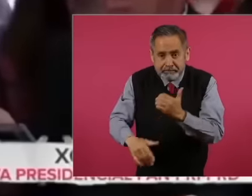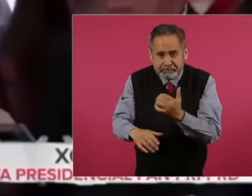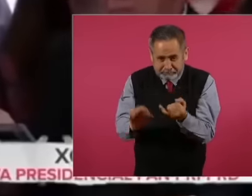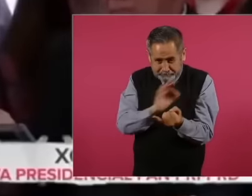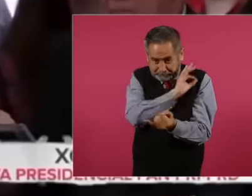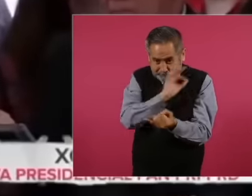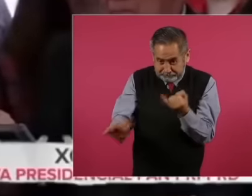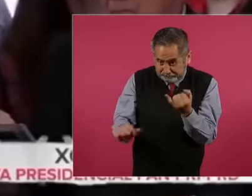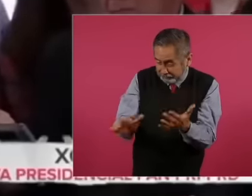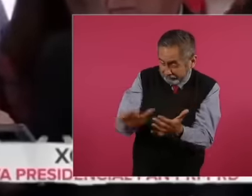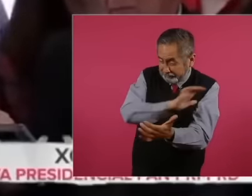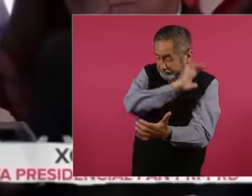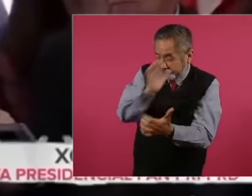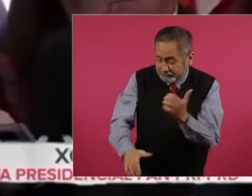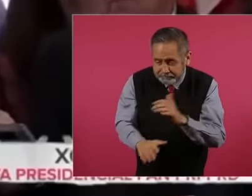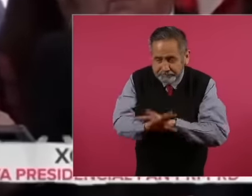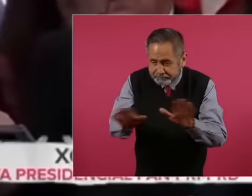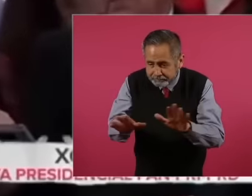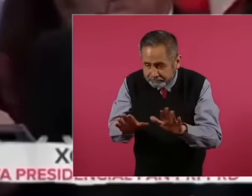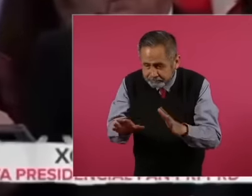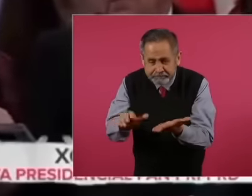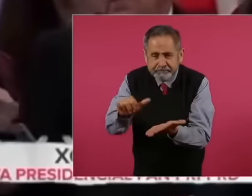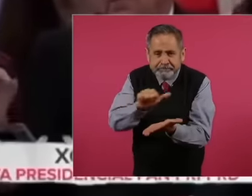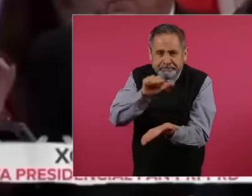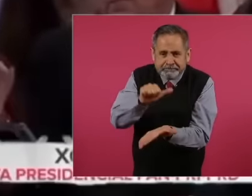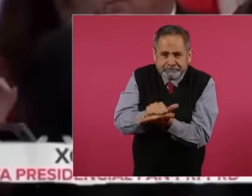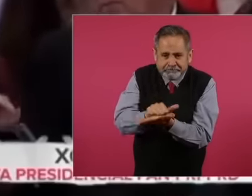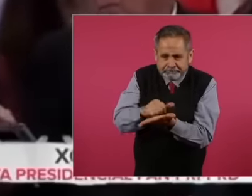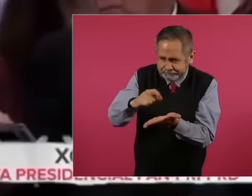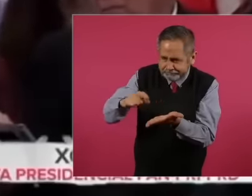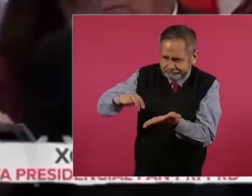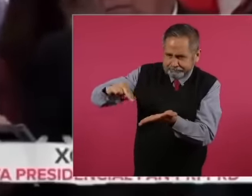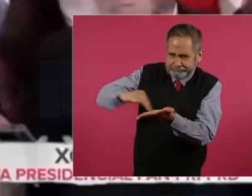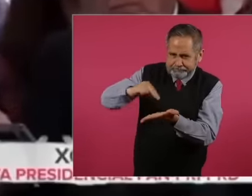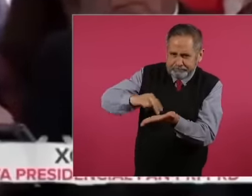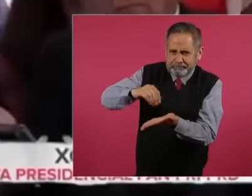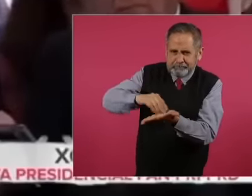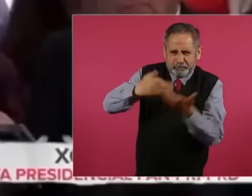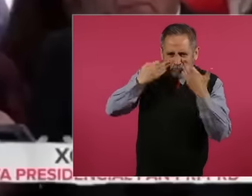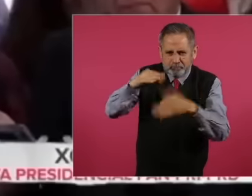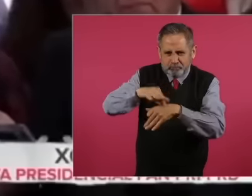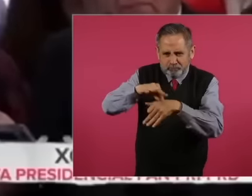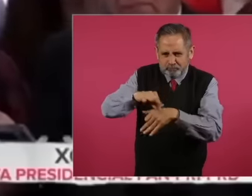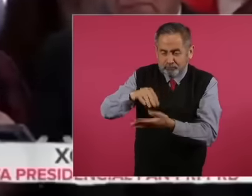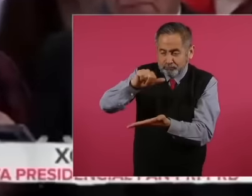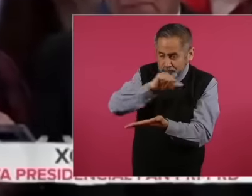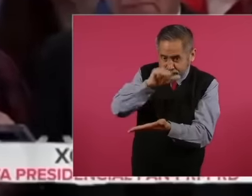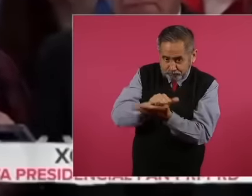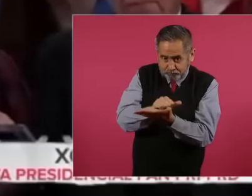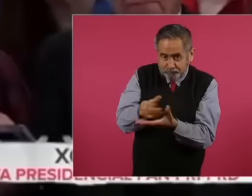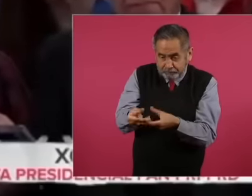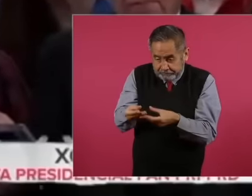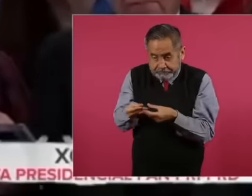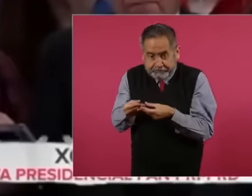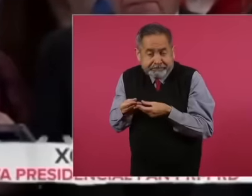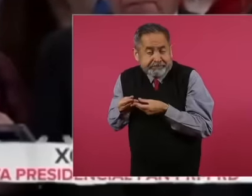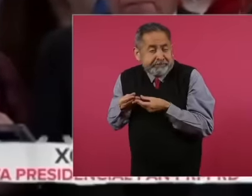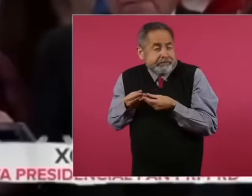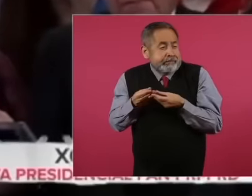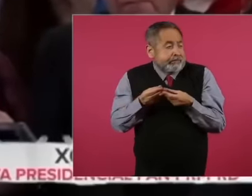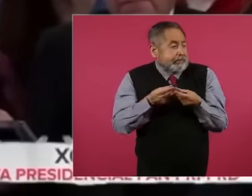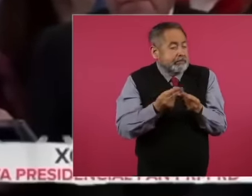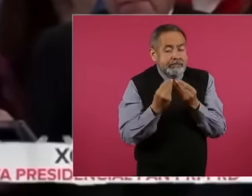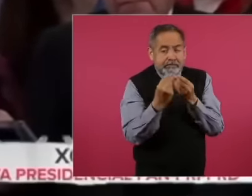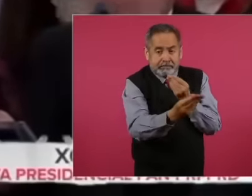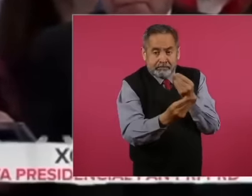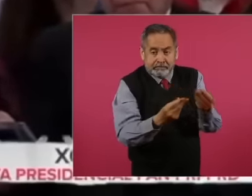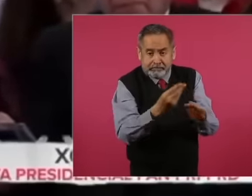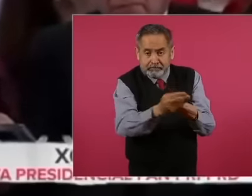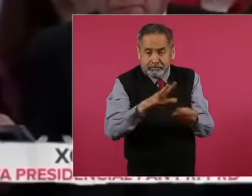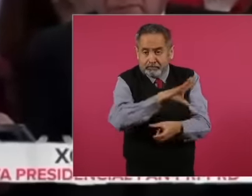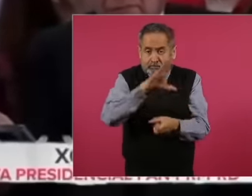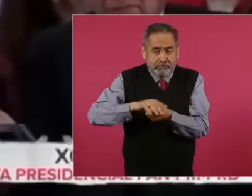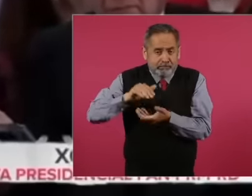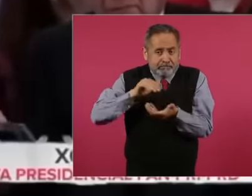vote and receive the minutes and then accompany and guard all the electoral packages until